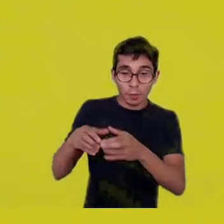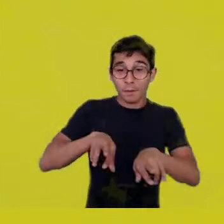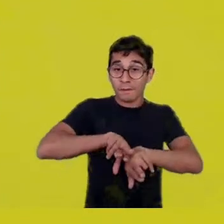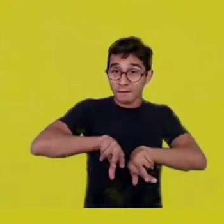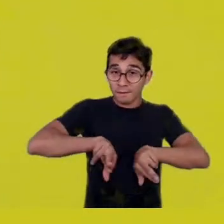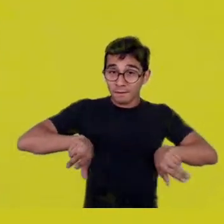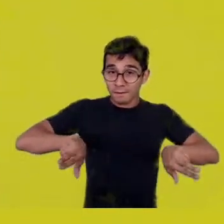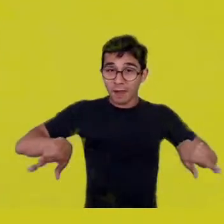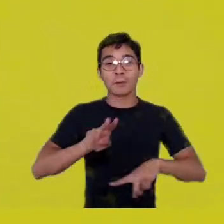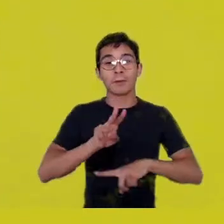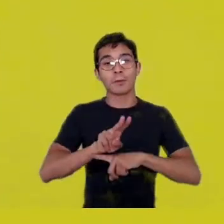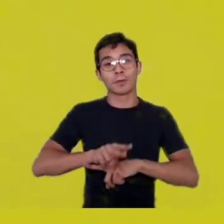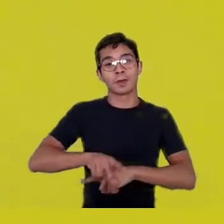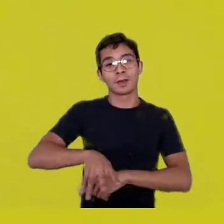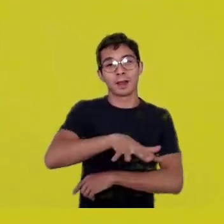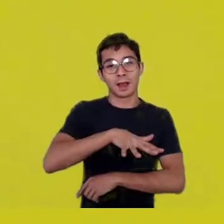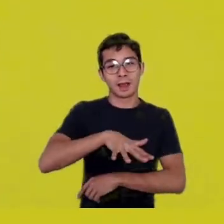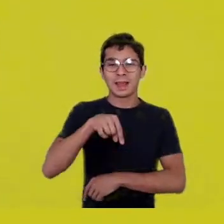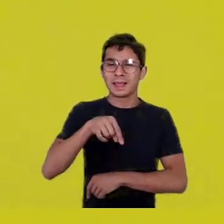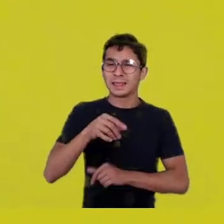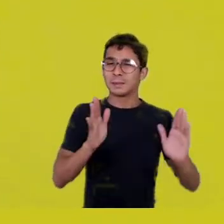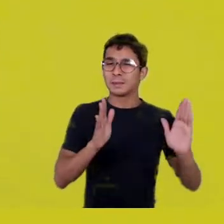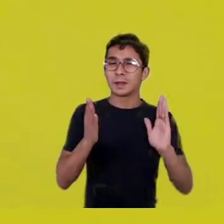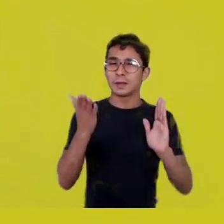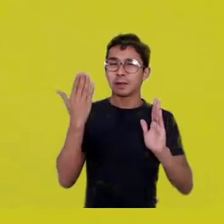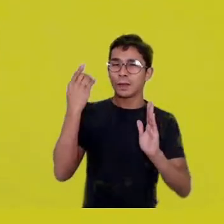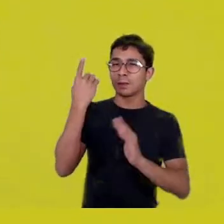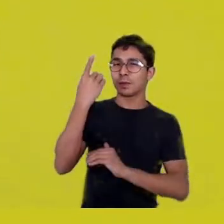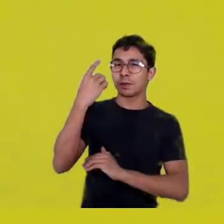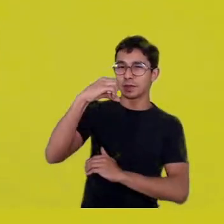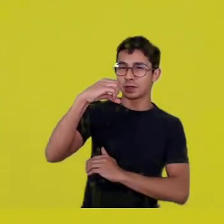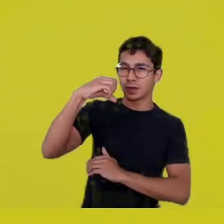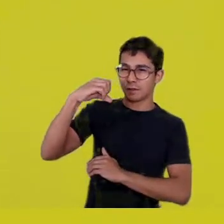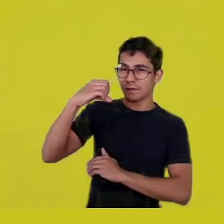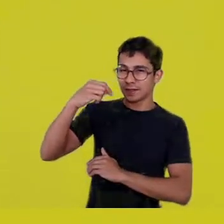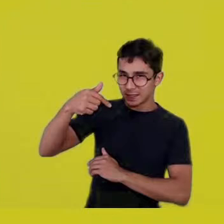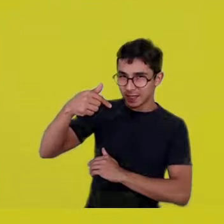From 1997 till 2006,